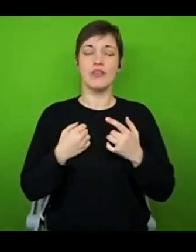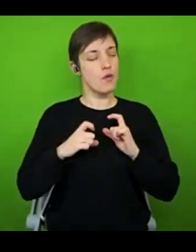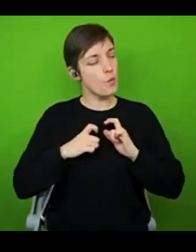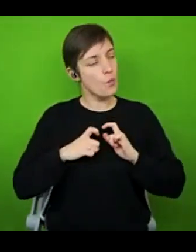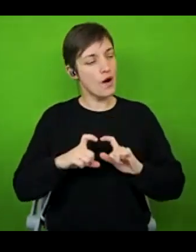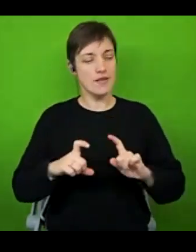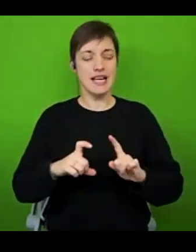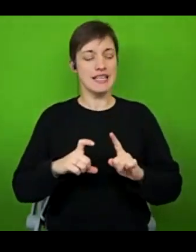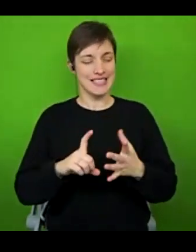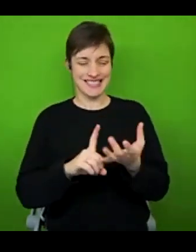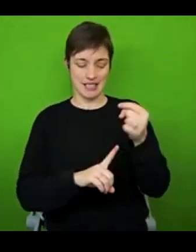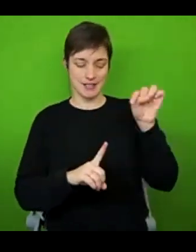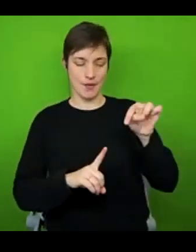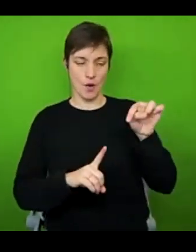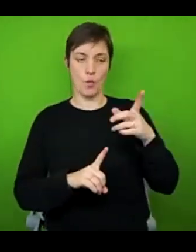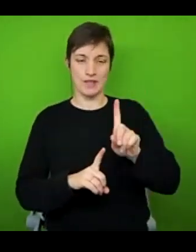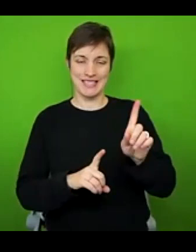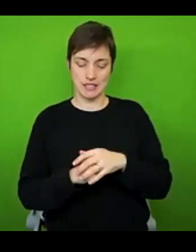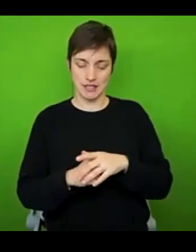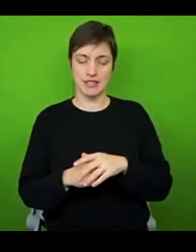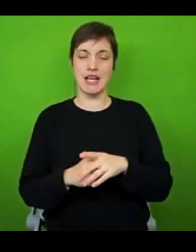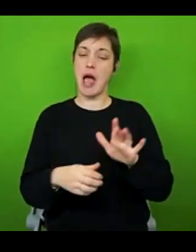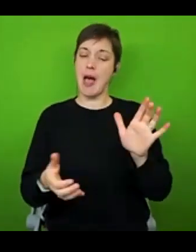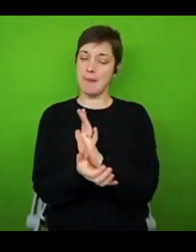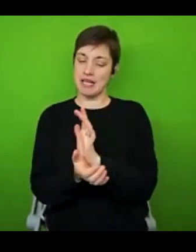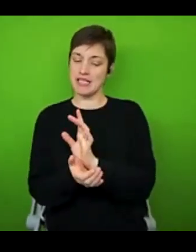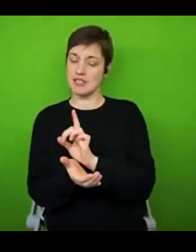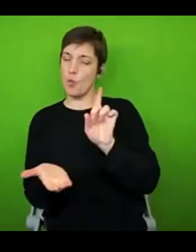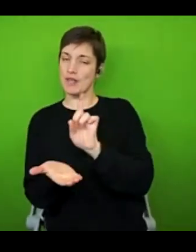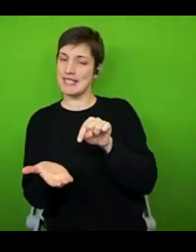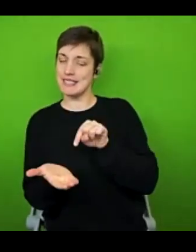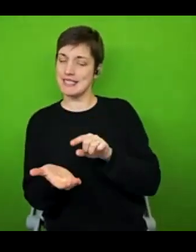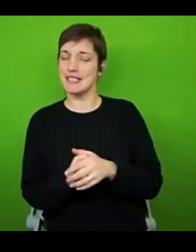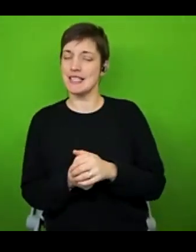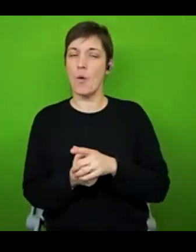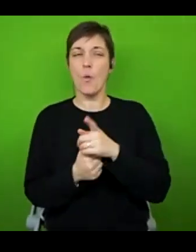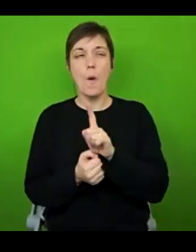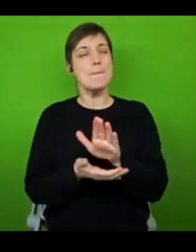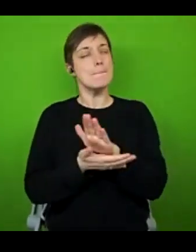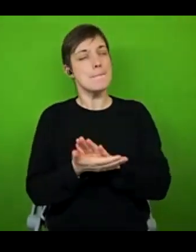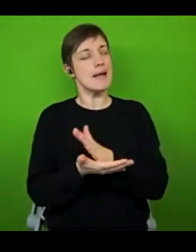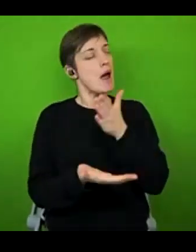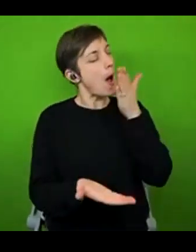success and happiness actually looks like to you, what they truly mean to you, rather than what you think the world wants